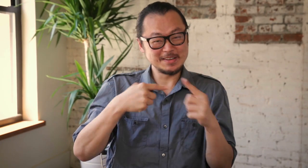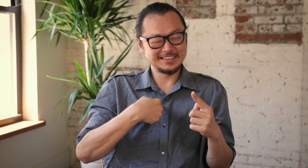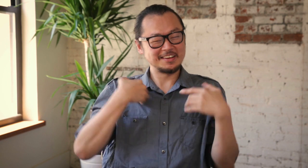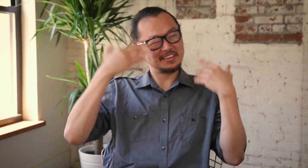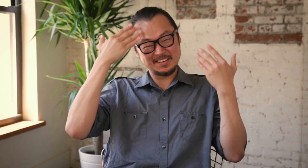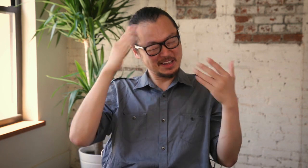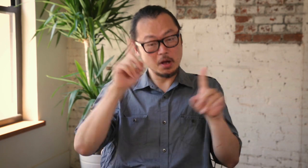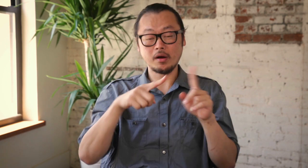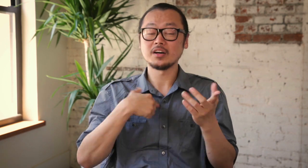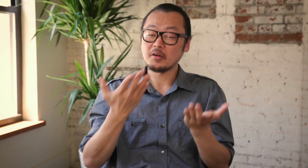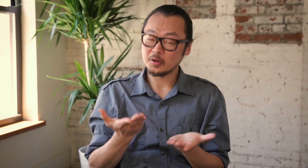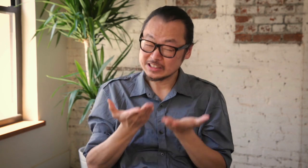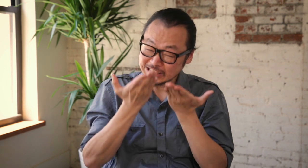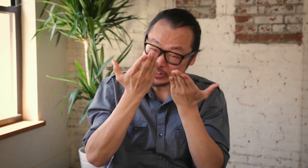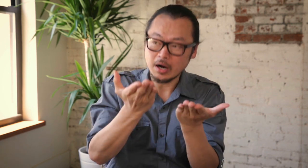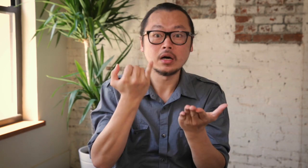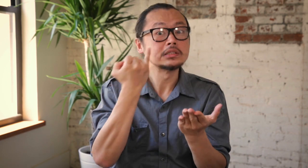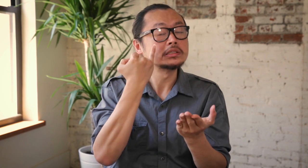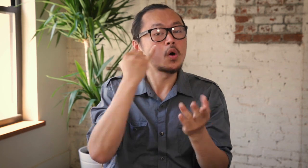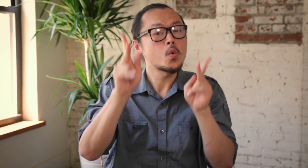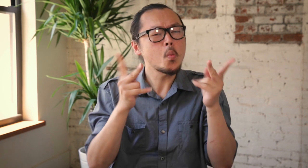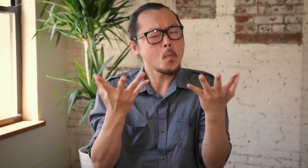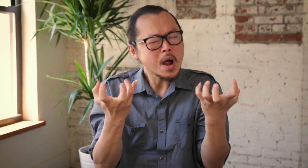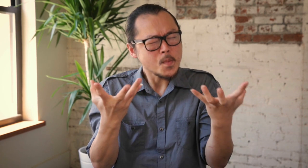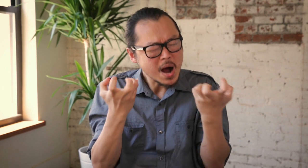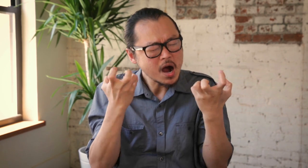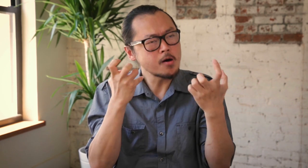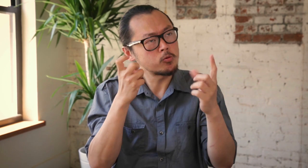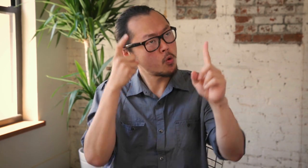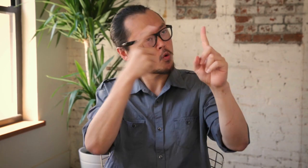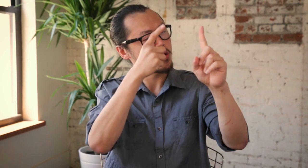But I suggest that if you have a dream, a goal